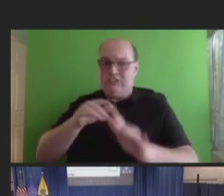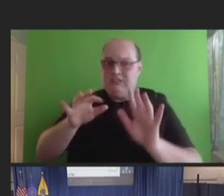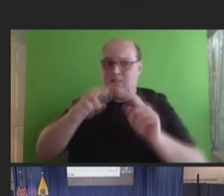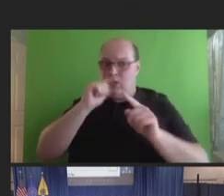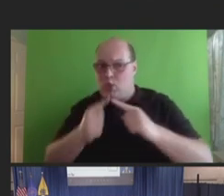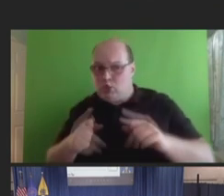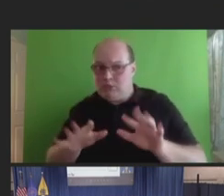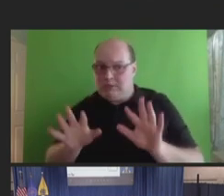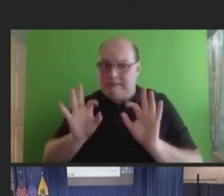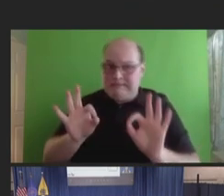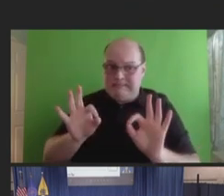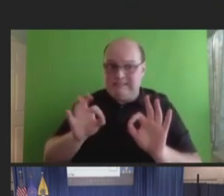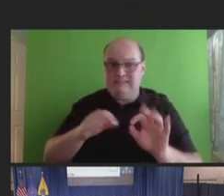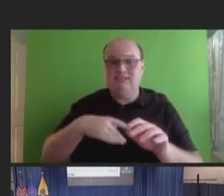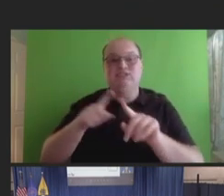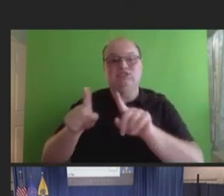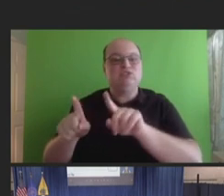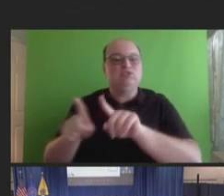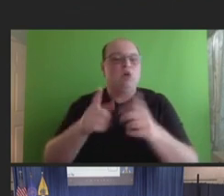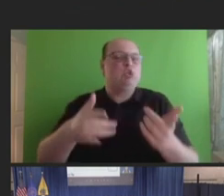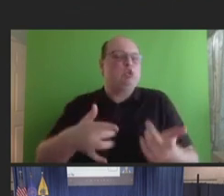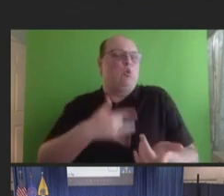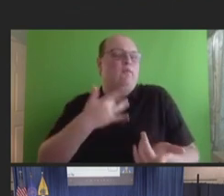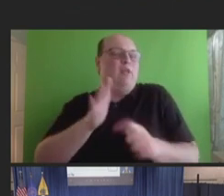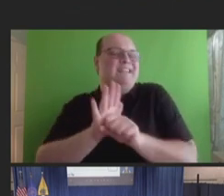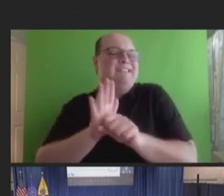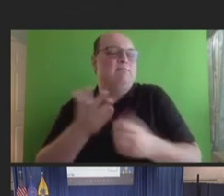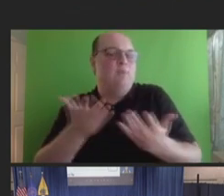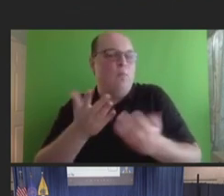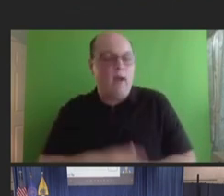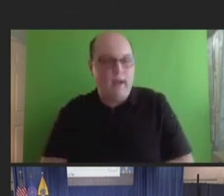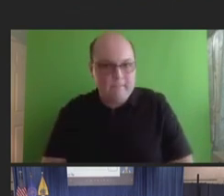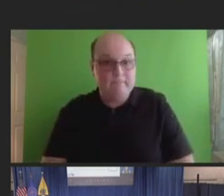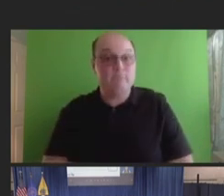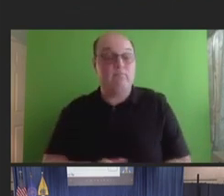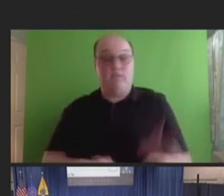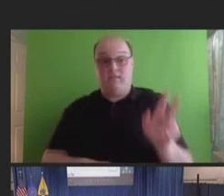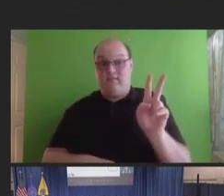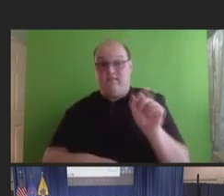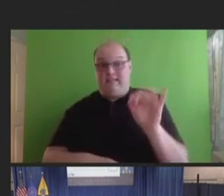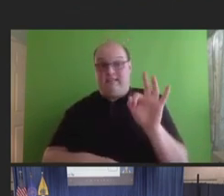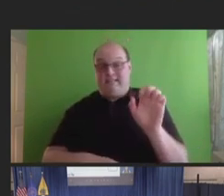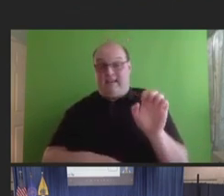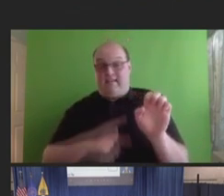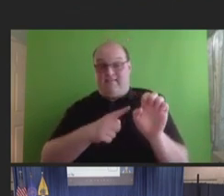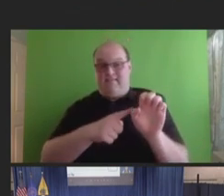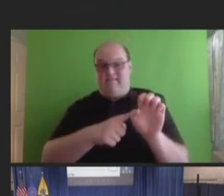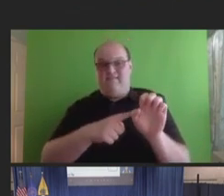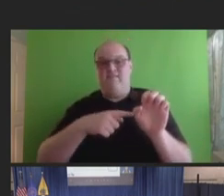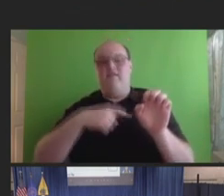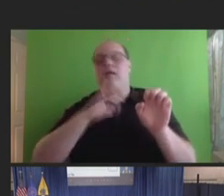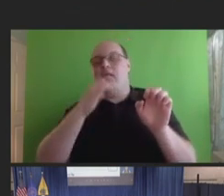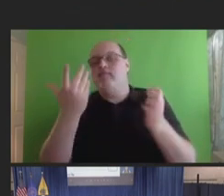want to note that registration in V-safe for COVID-19 vaccinations has now closed and health